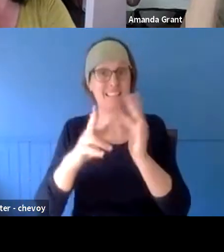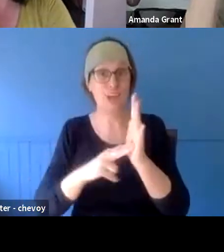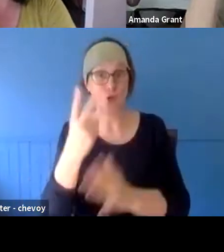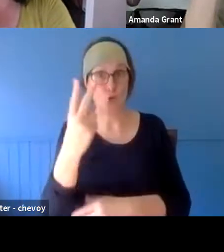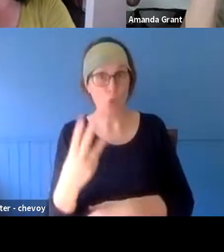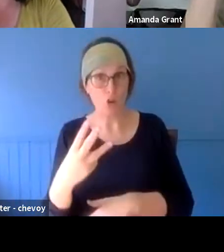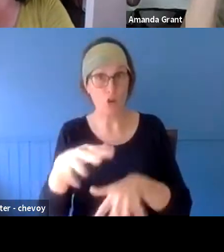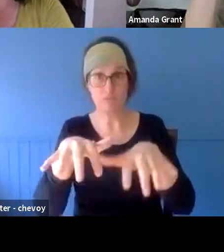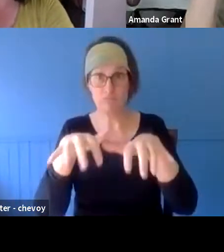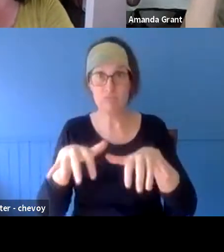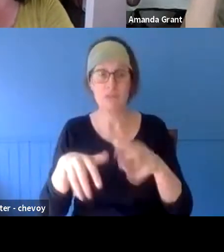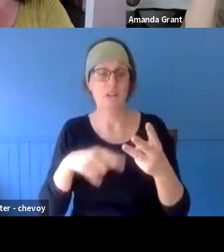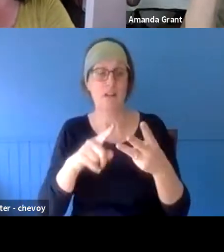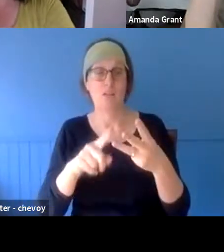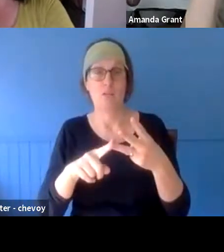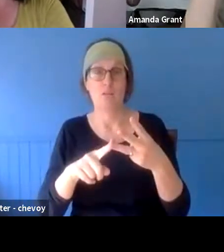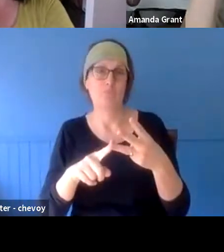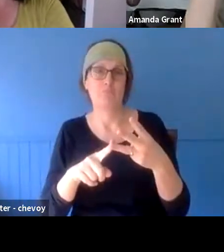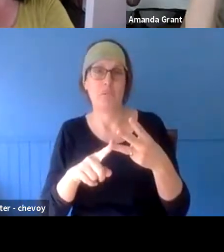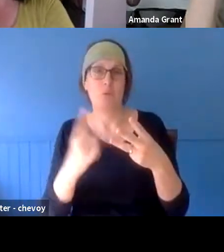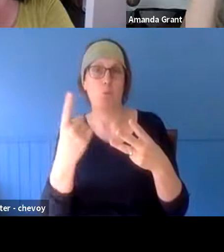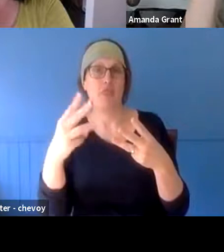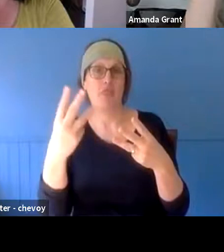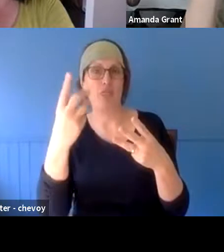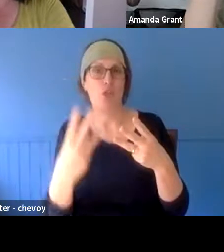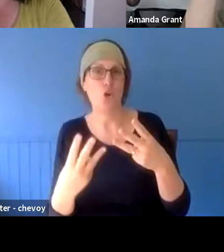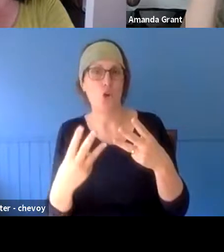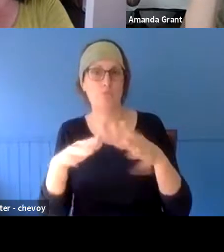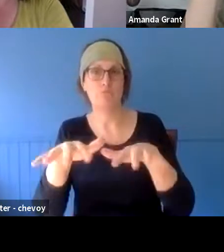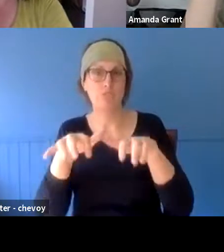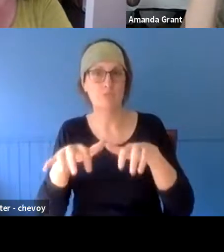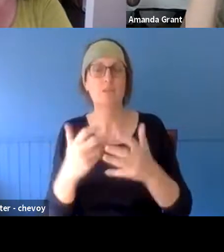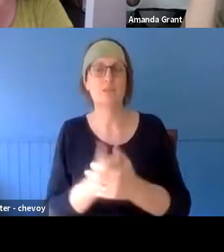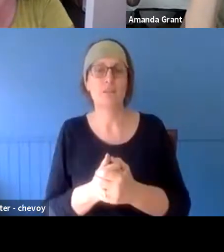sessionument don't think people actually realise how long that sort